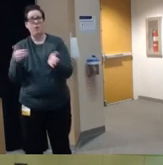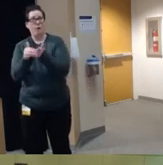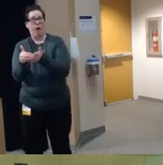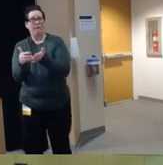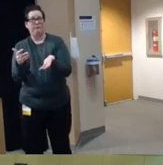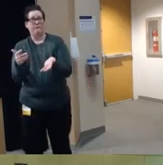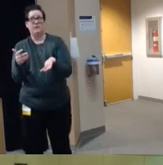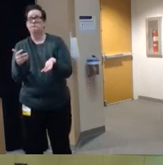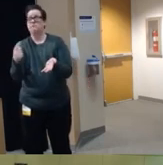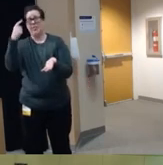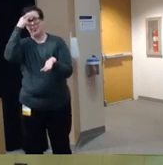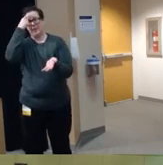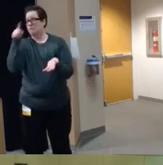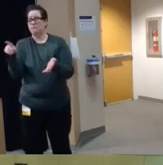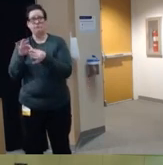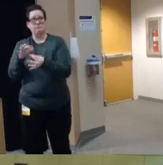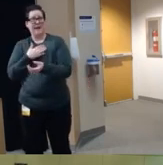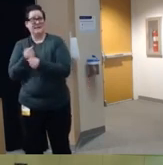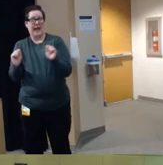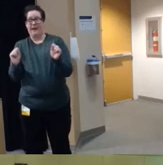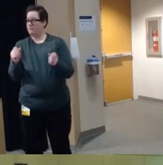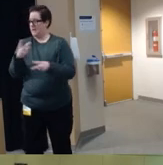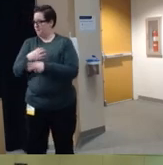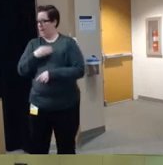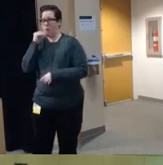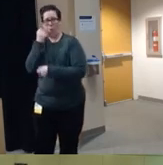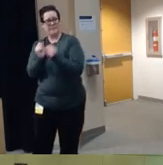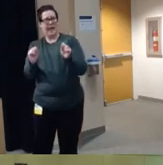will enhance their own safety um so they think that they are being protective of their children